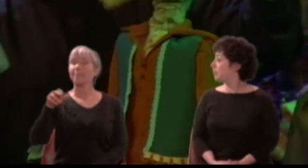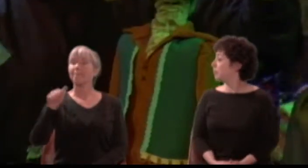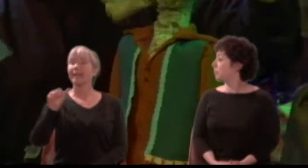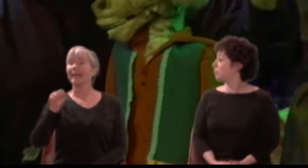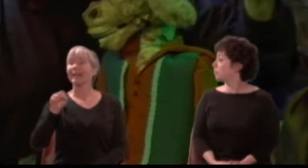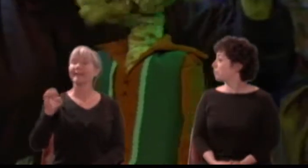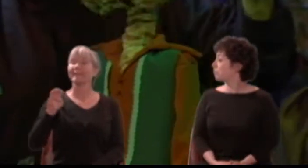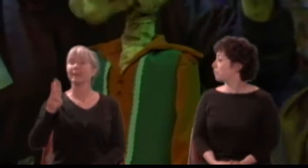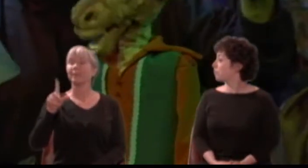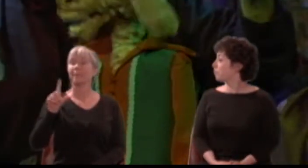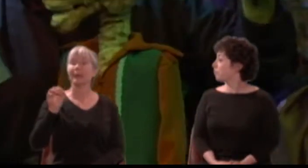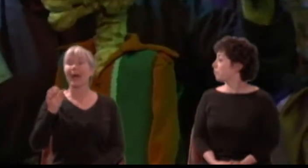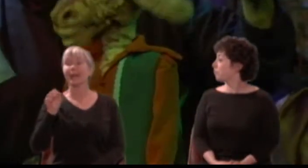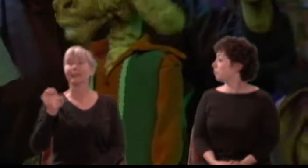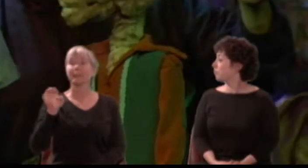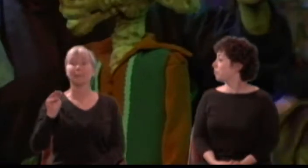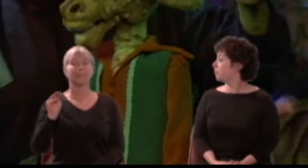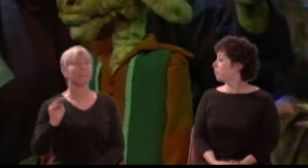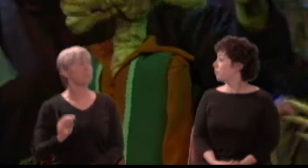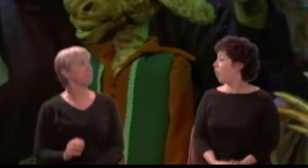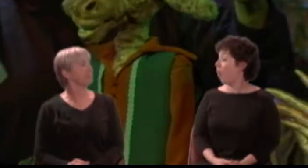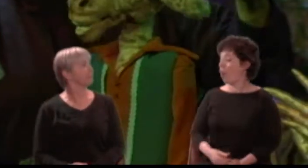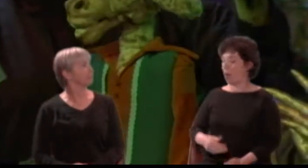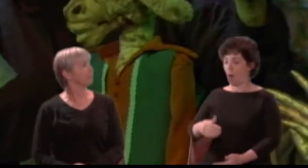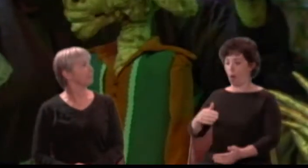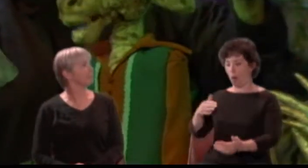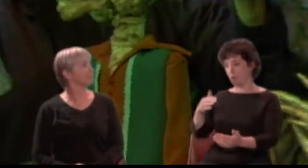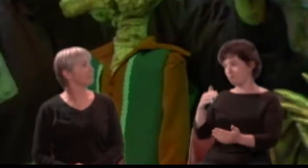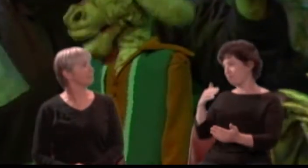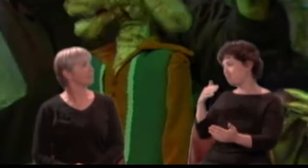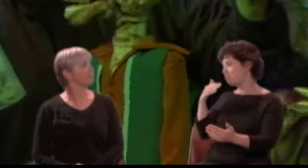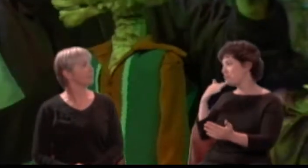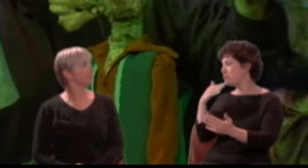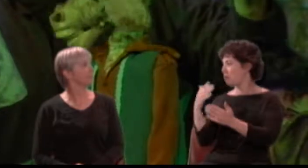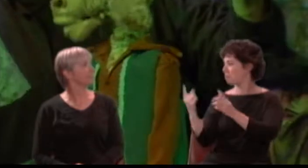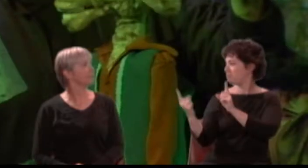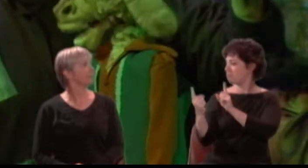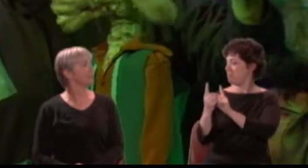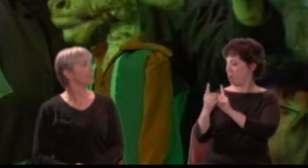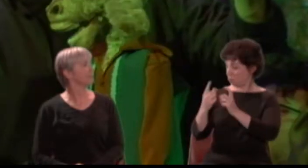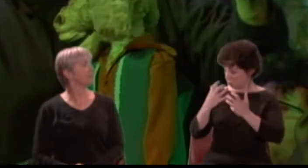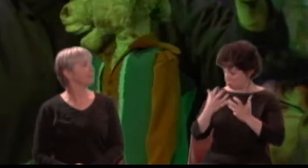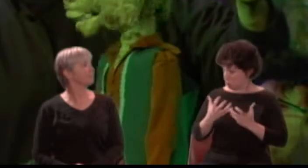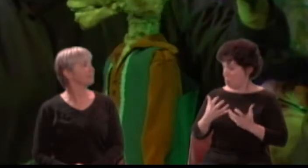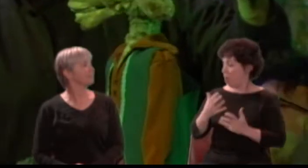Bottom: Good Master Peaseblossom, I shall desire you of more acquaintance, too.